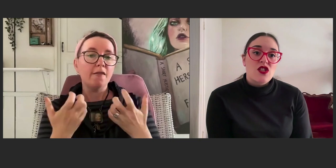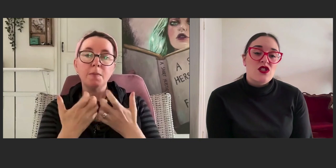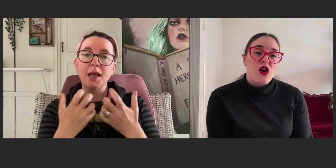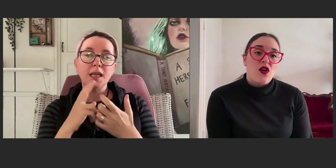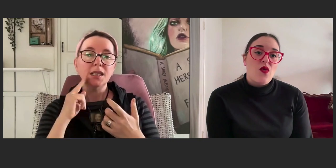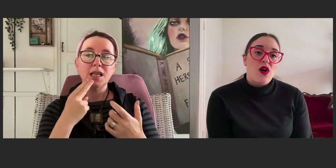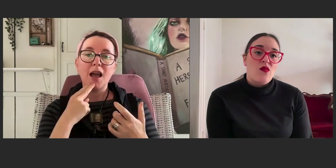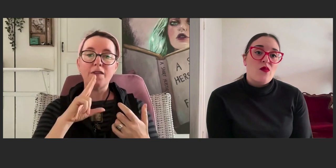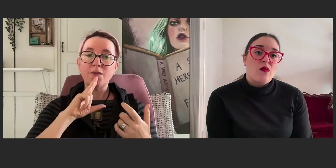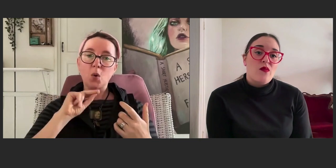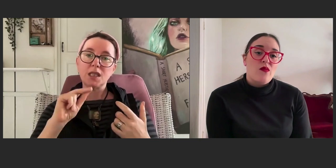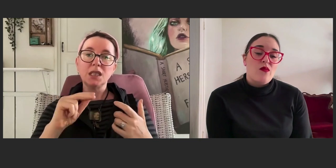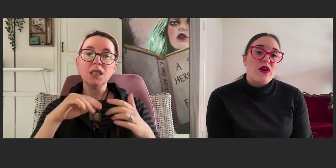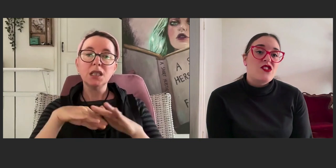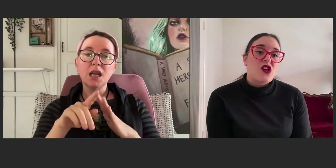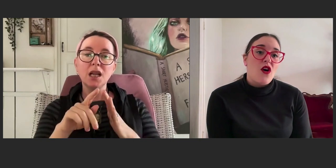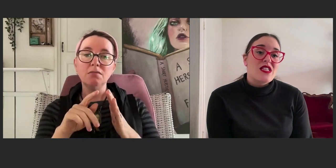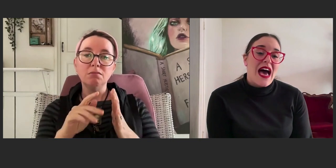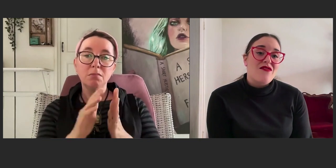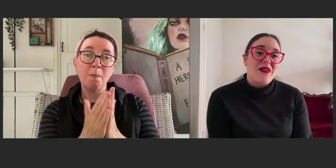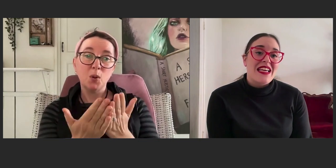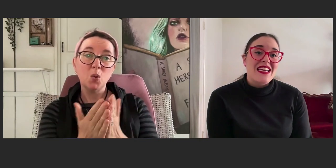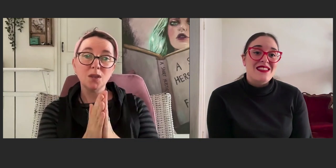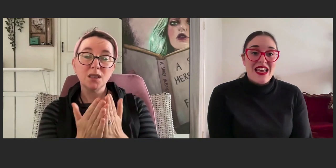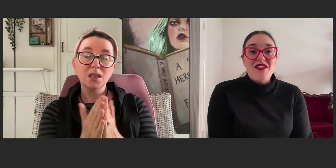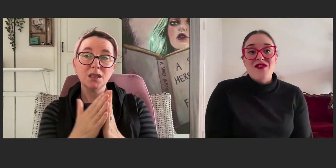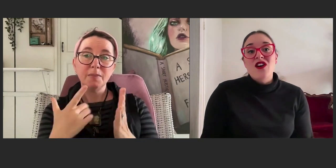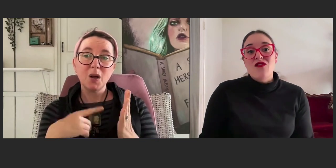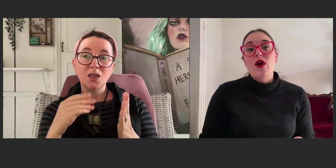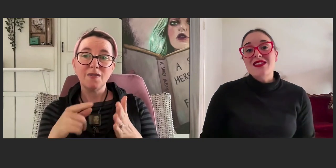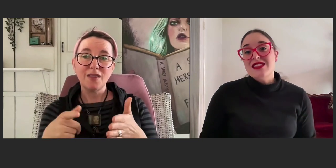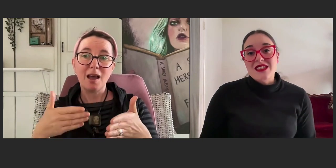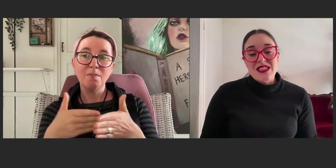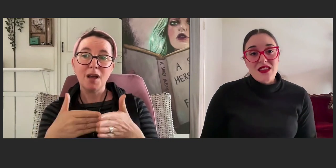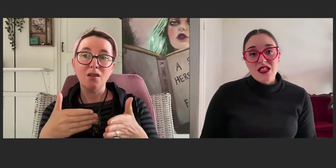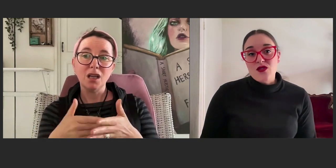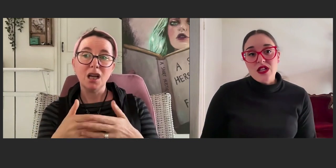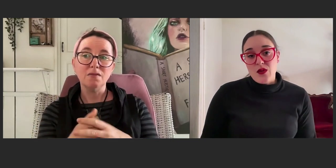So, we don't have many deaf voices in the literary world